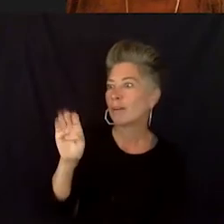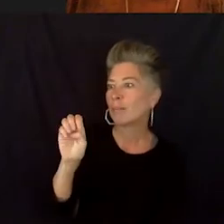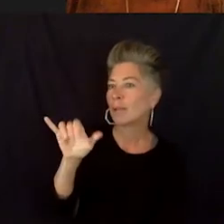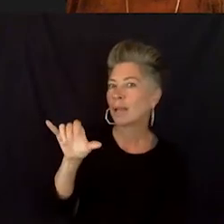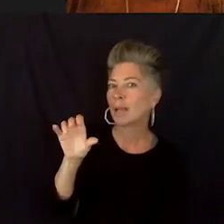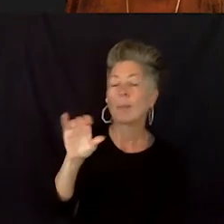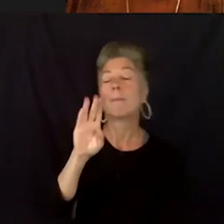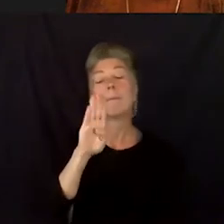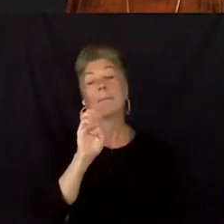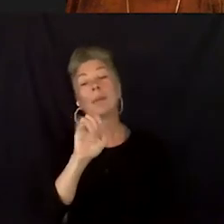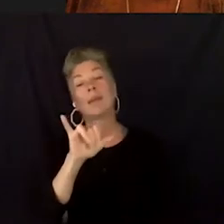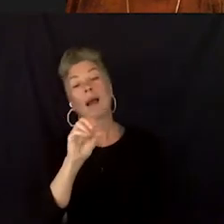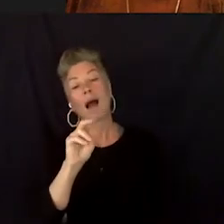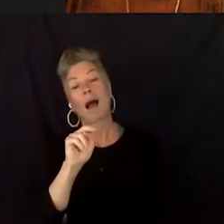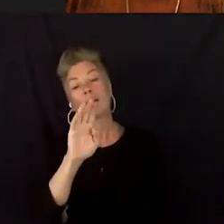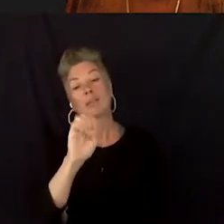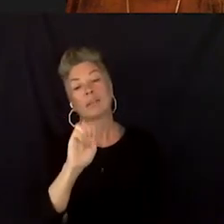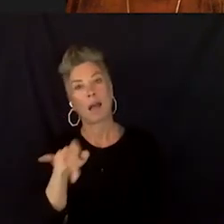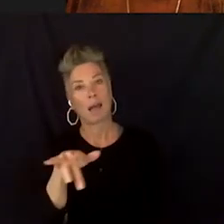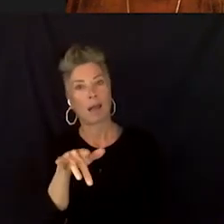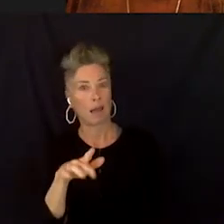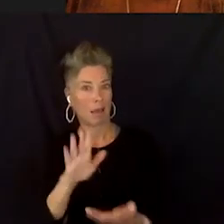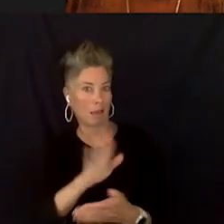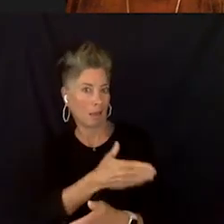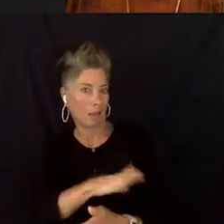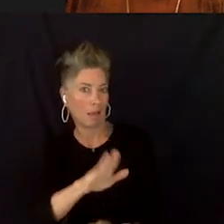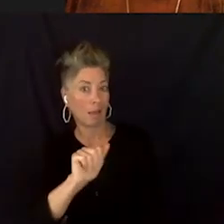Ah, okay. So, it possibly will have to be